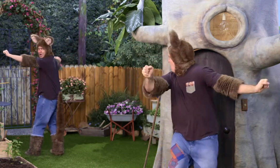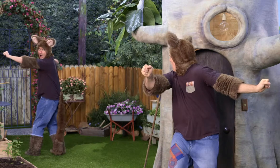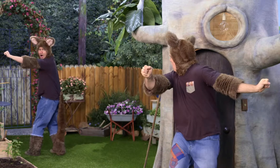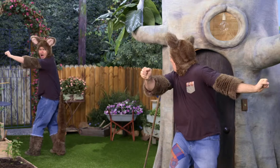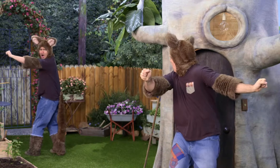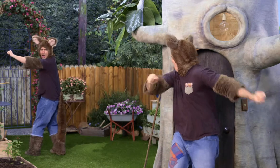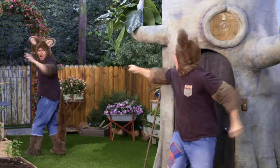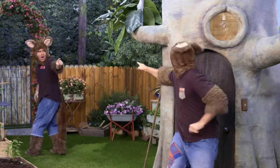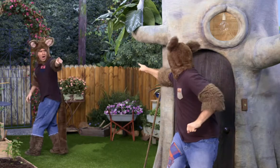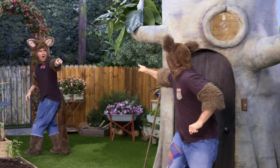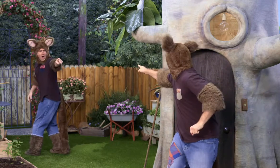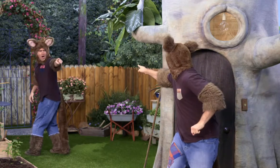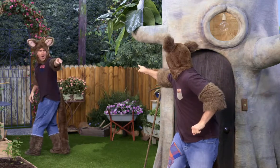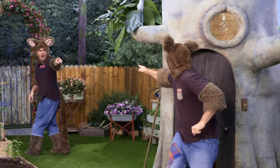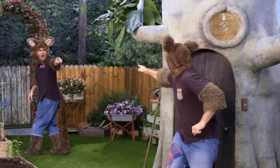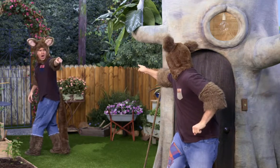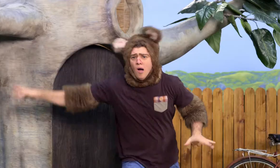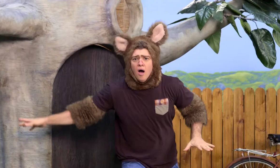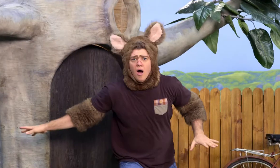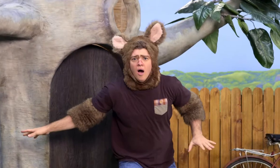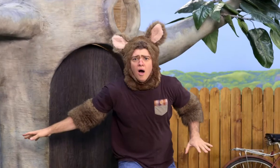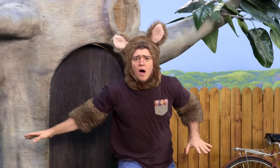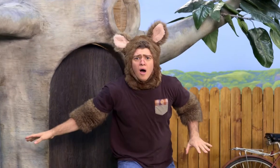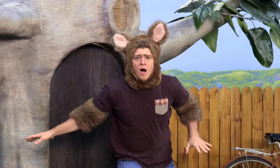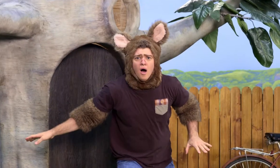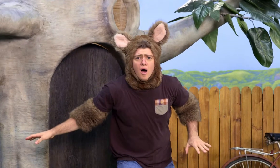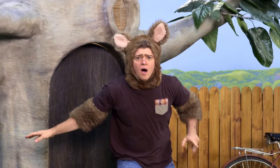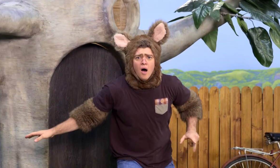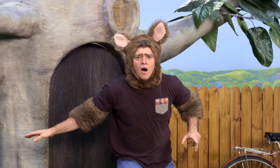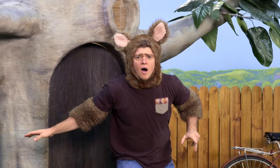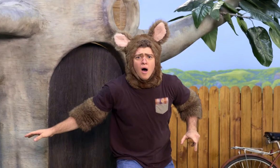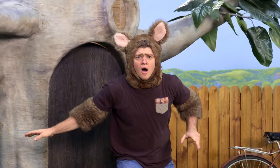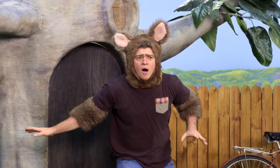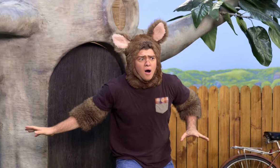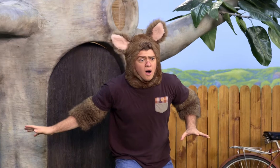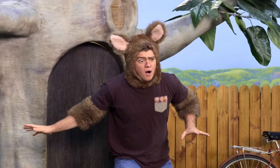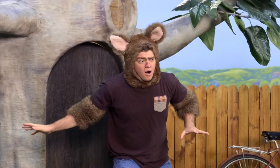Huh? Look! Huh?